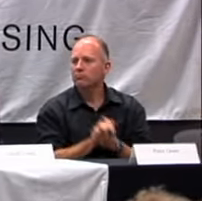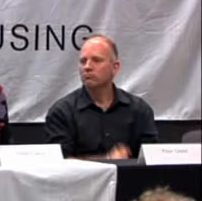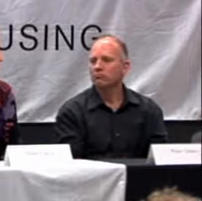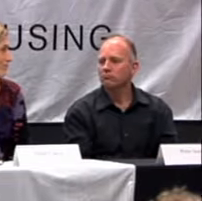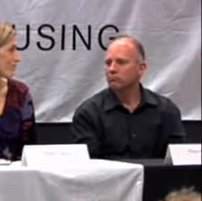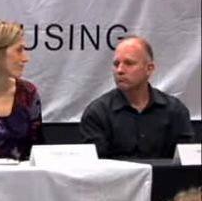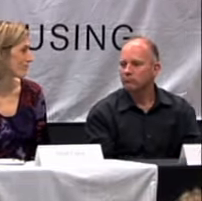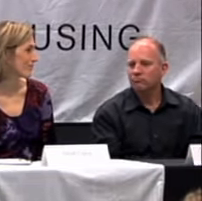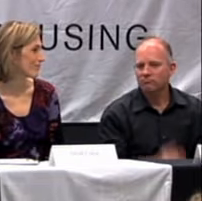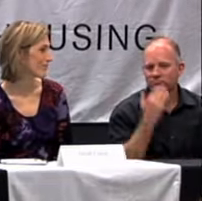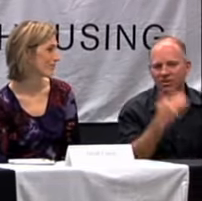THANK YOU SO MUCH. GOOD NIGHT.